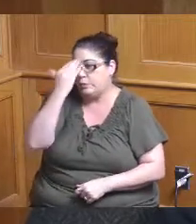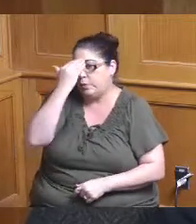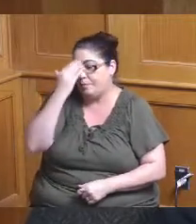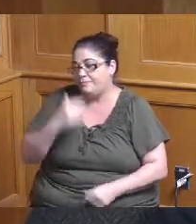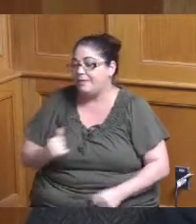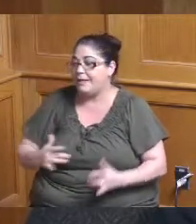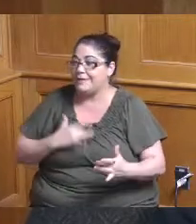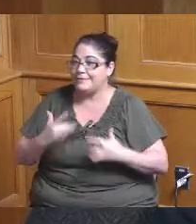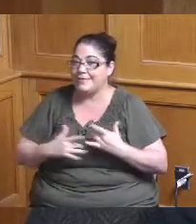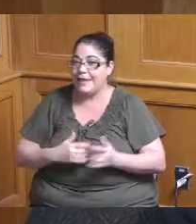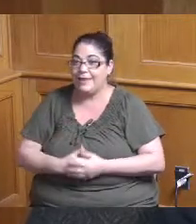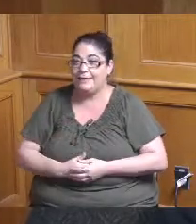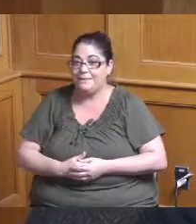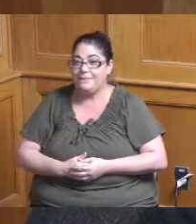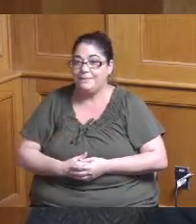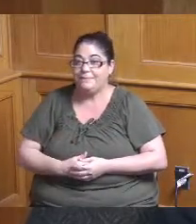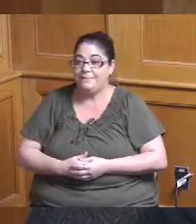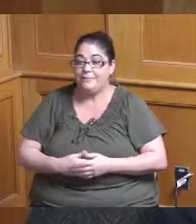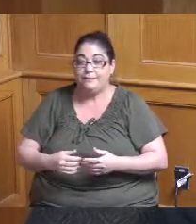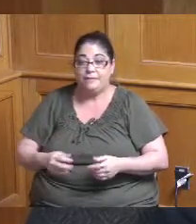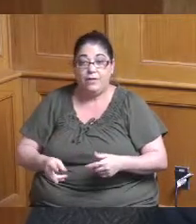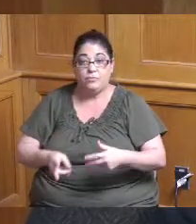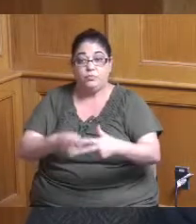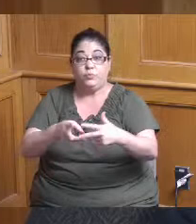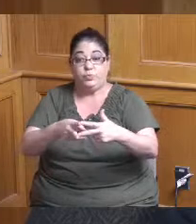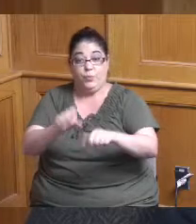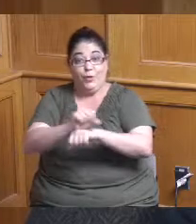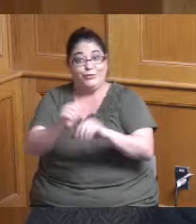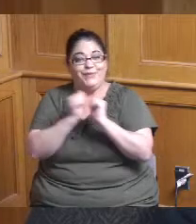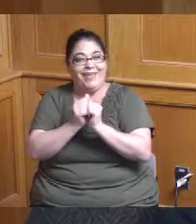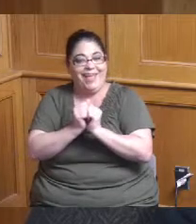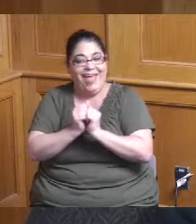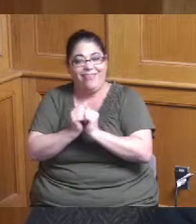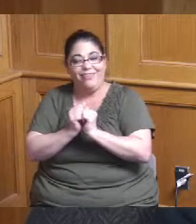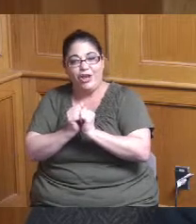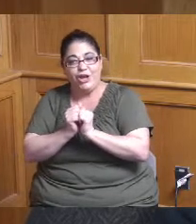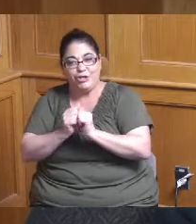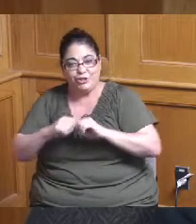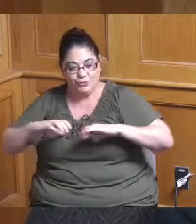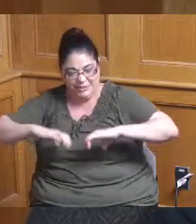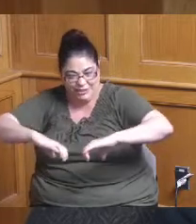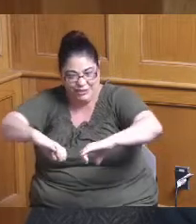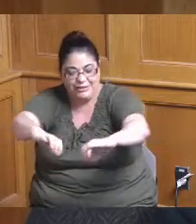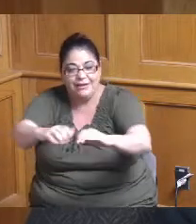I'm I'm glad that the two of the jurisdictions work together to leverage their ass so anyways